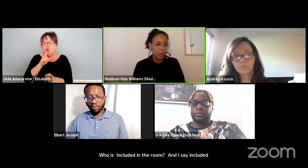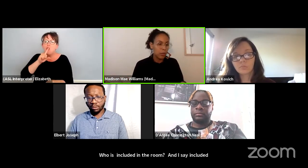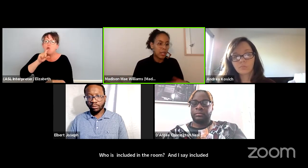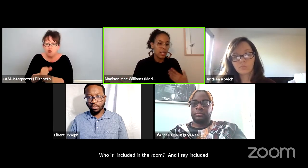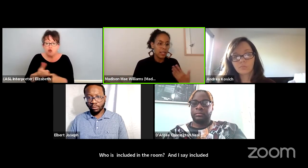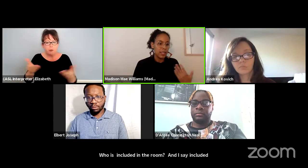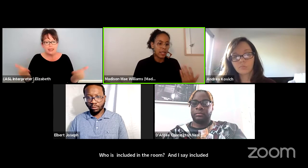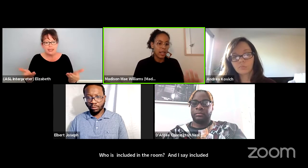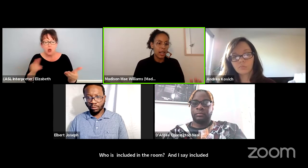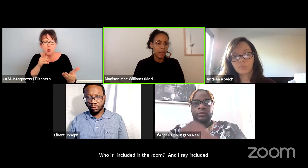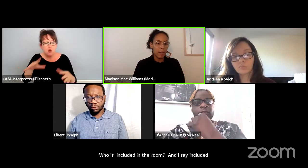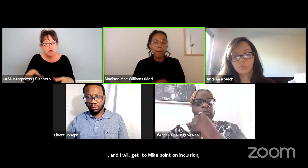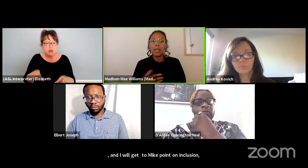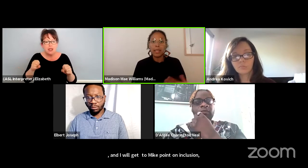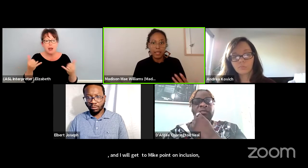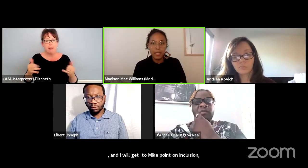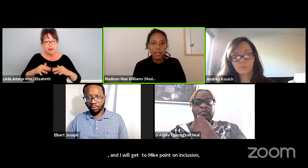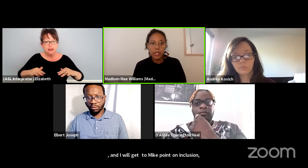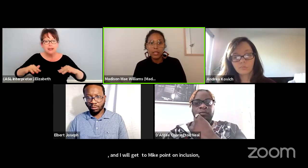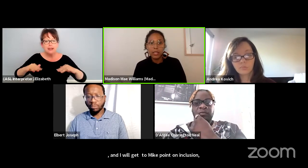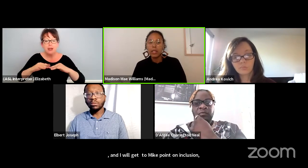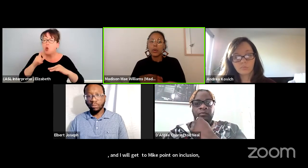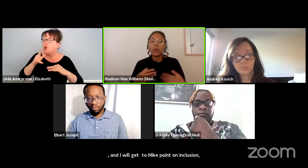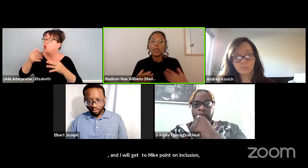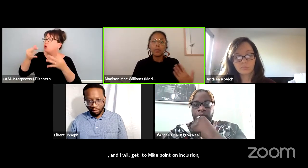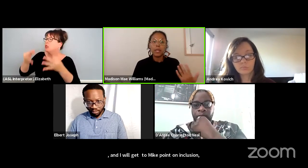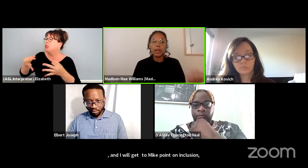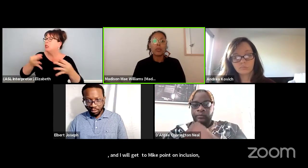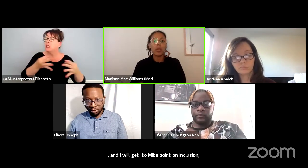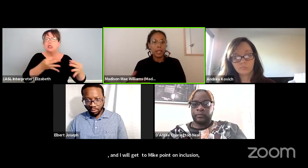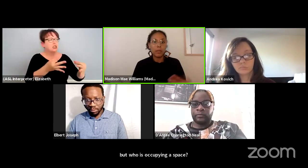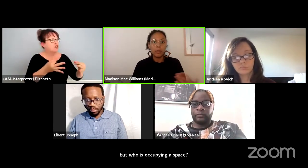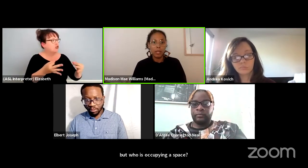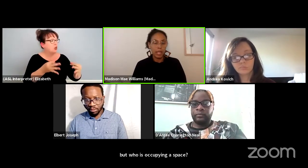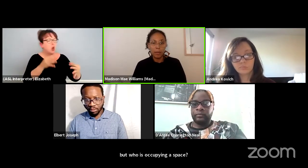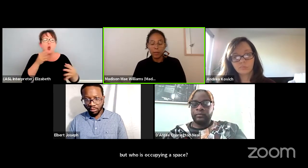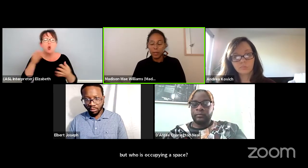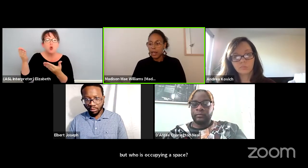Who is making decisions? Who is being brought to the table?